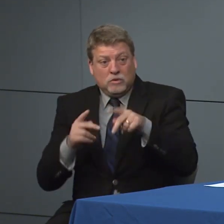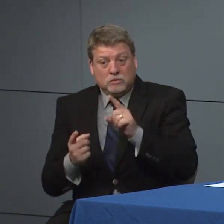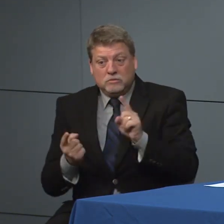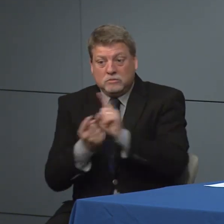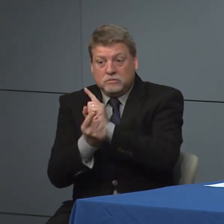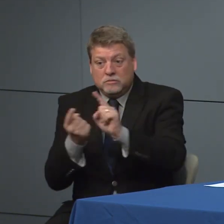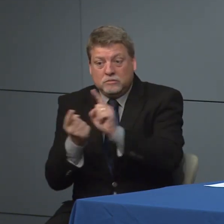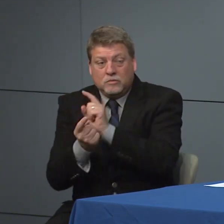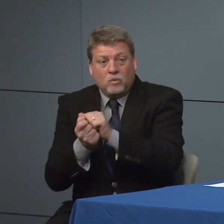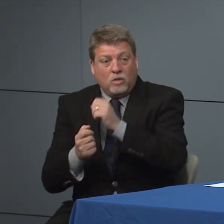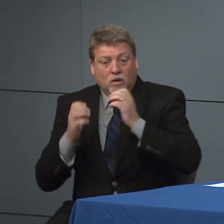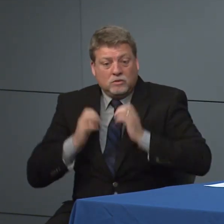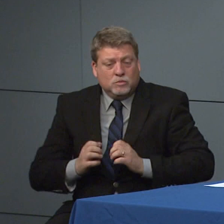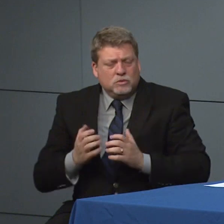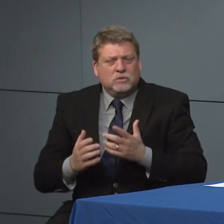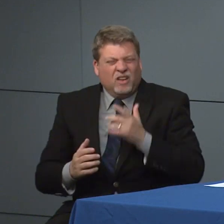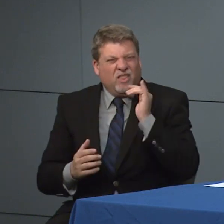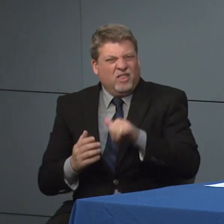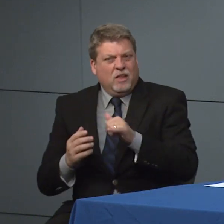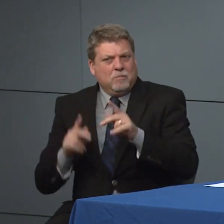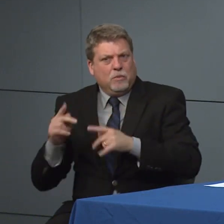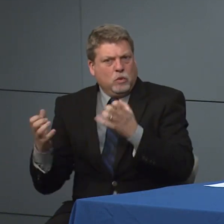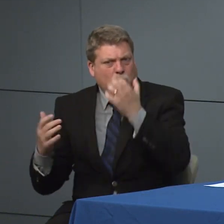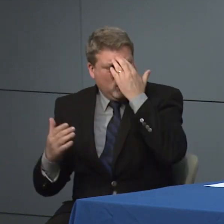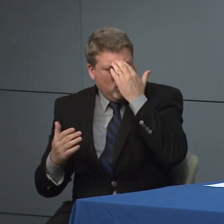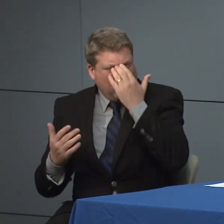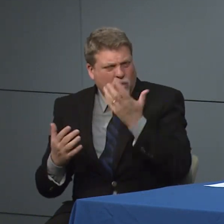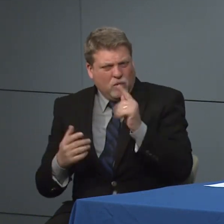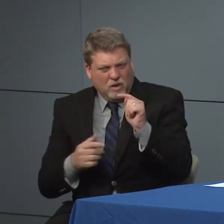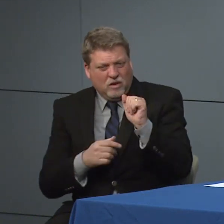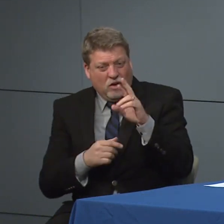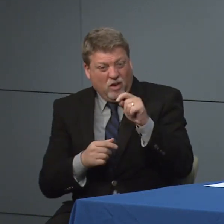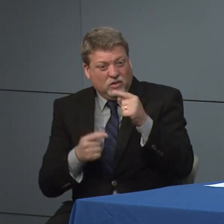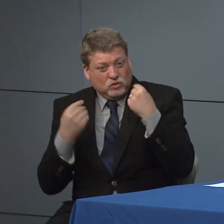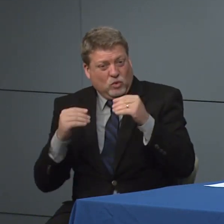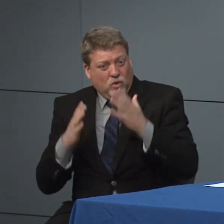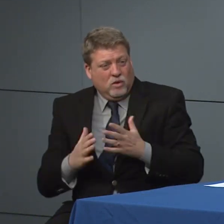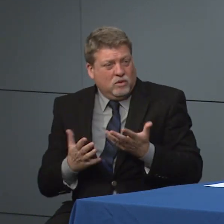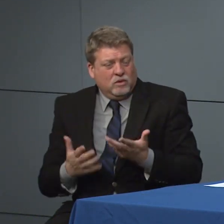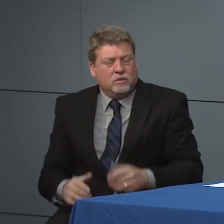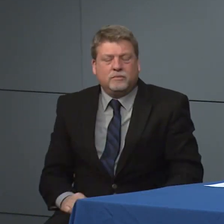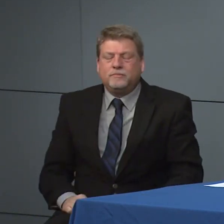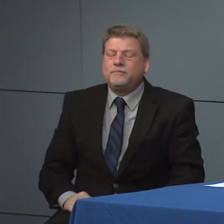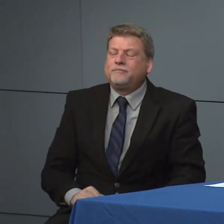contact with the public these are questions a lot of people asking and they have no idea.